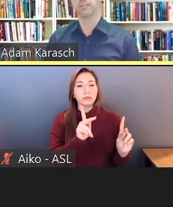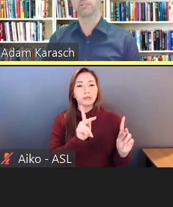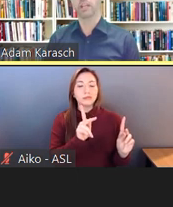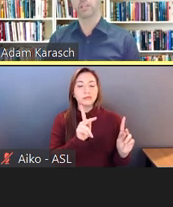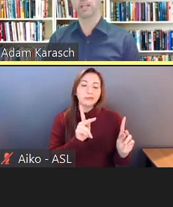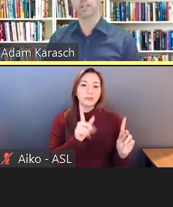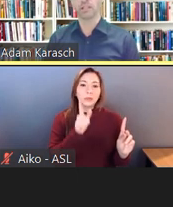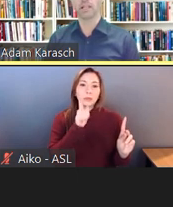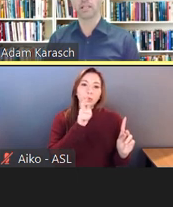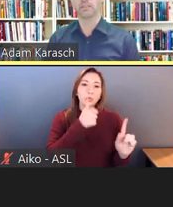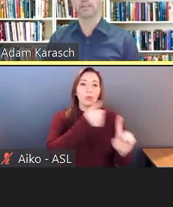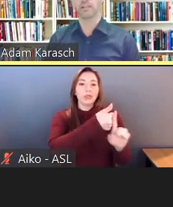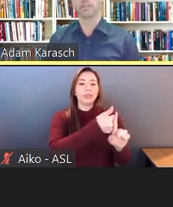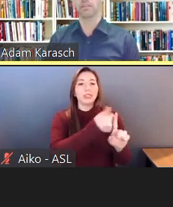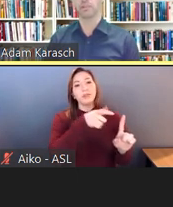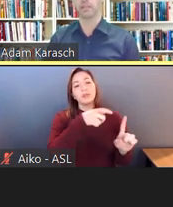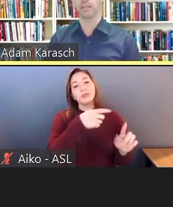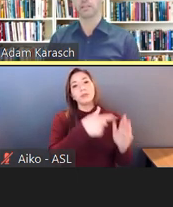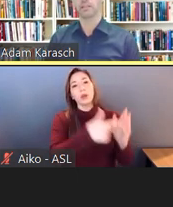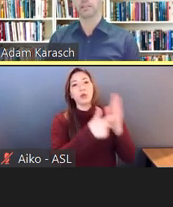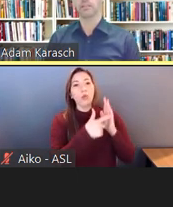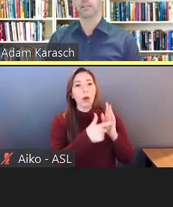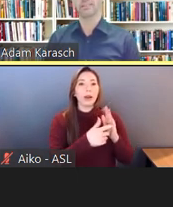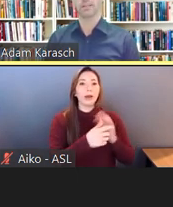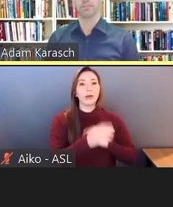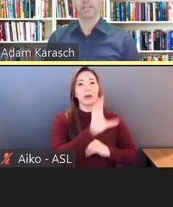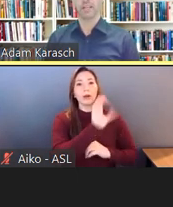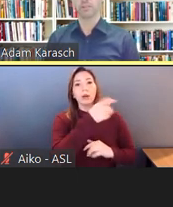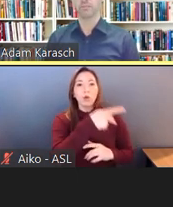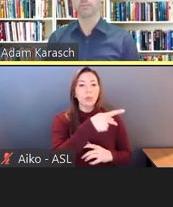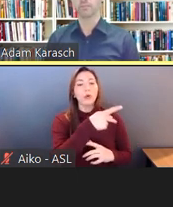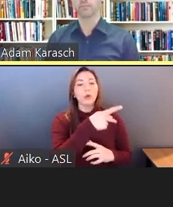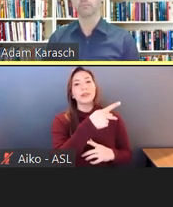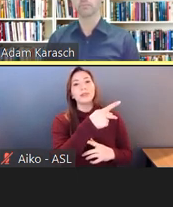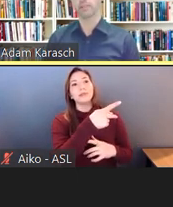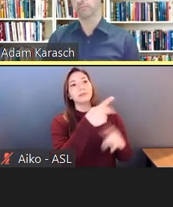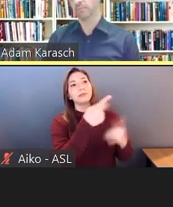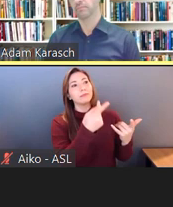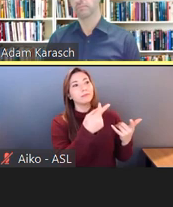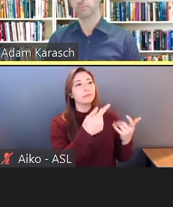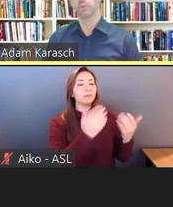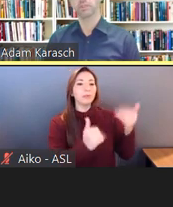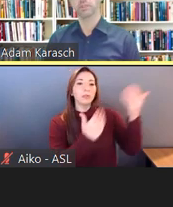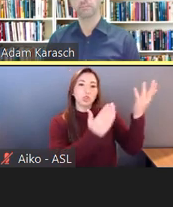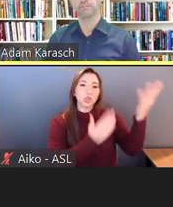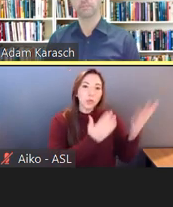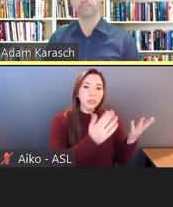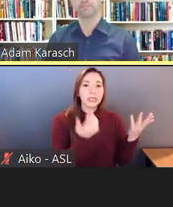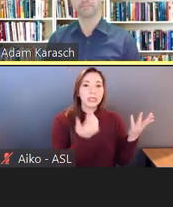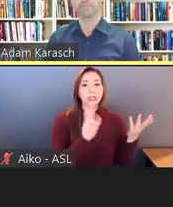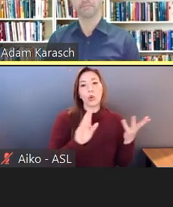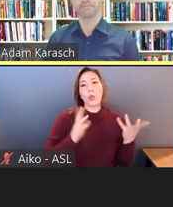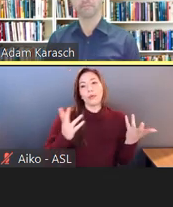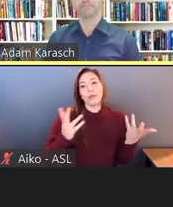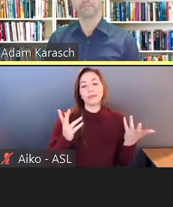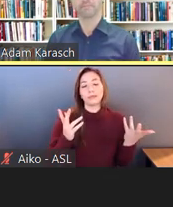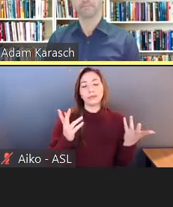for educational clients, I think it's going to be substandard. But we'll see.